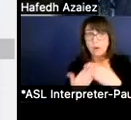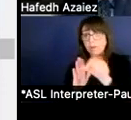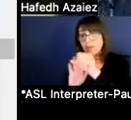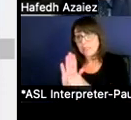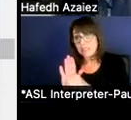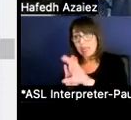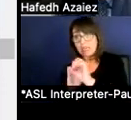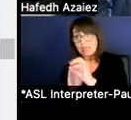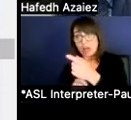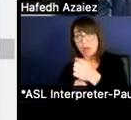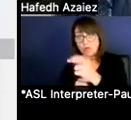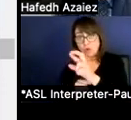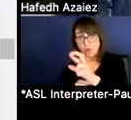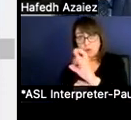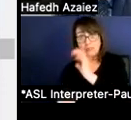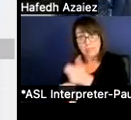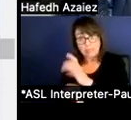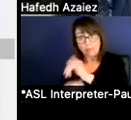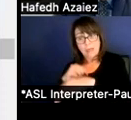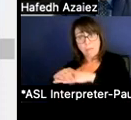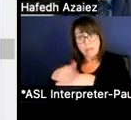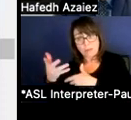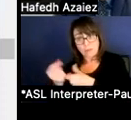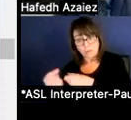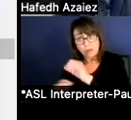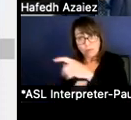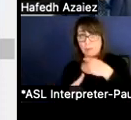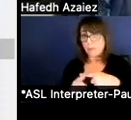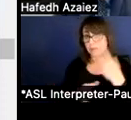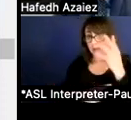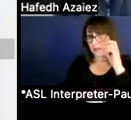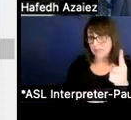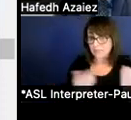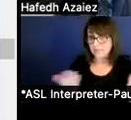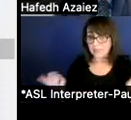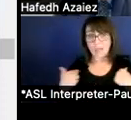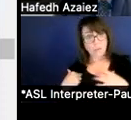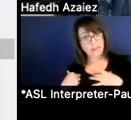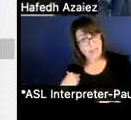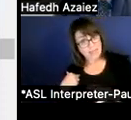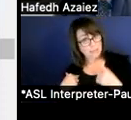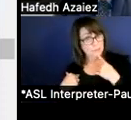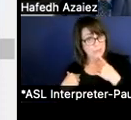to maximum compress rate plus 5 cent. And I would like to say that each golden penny